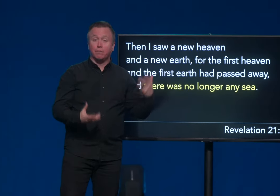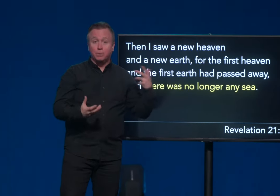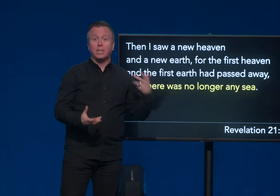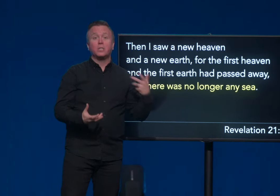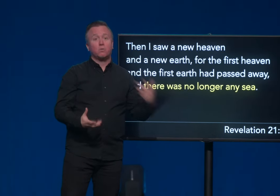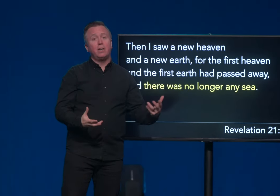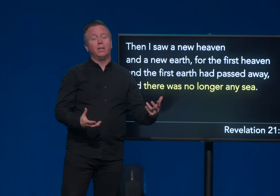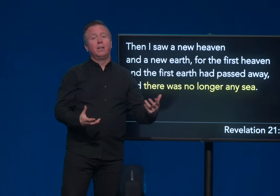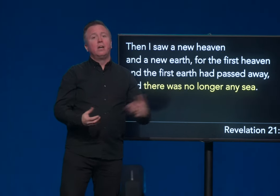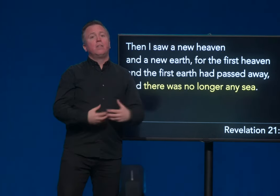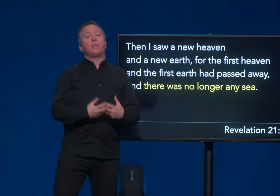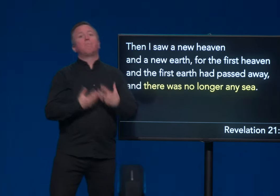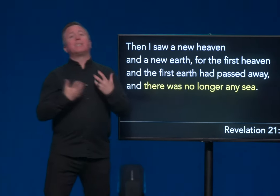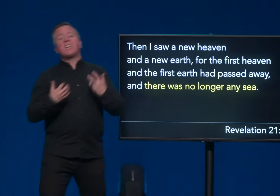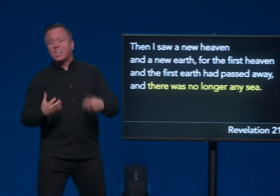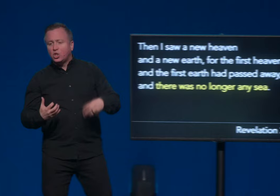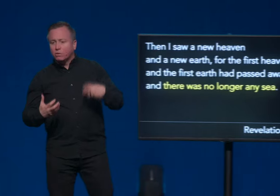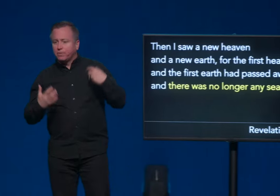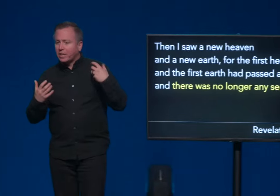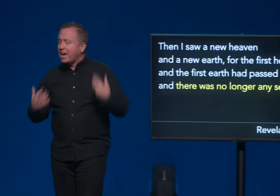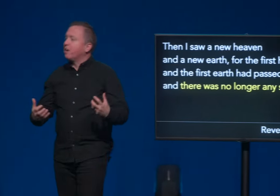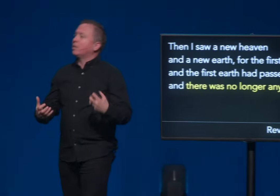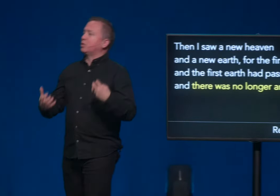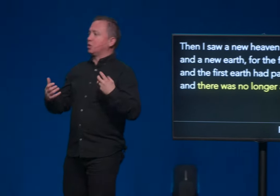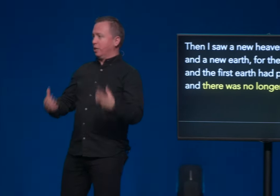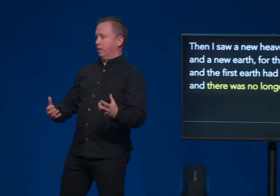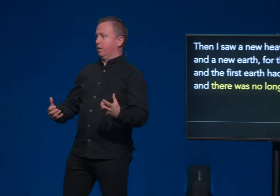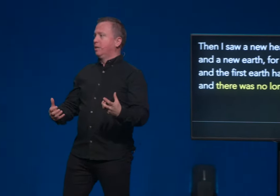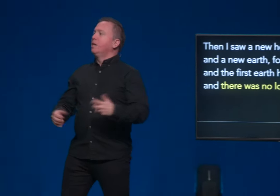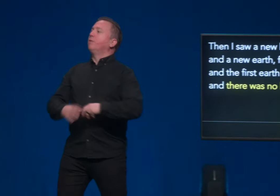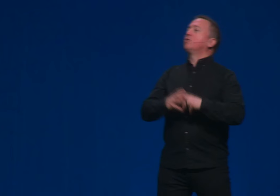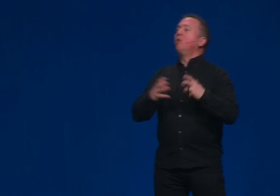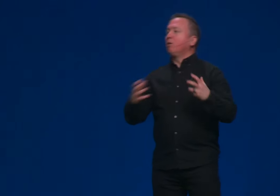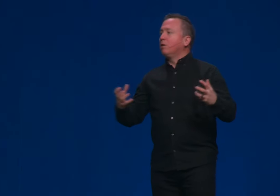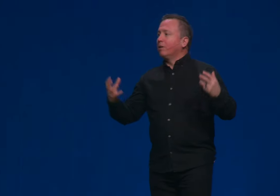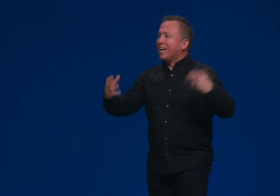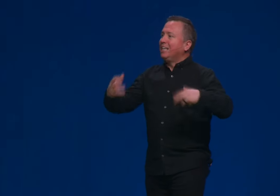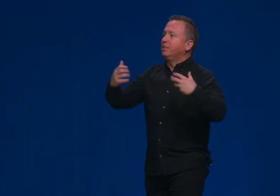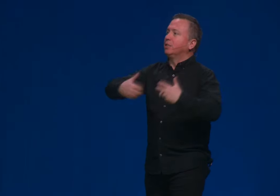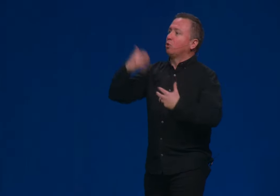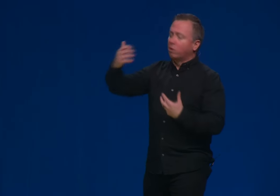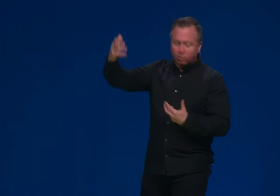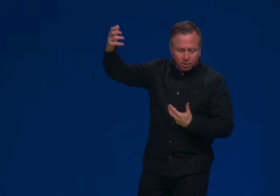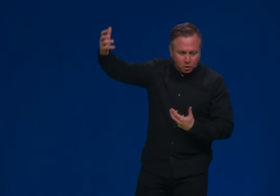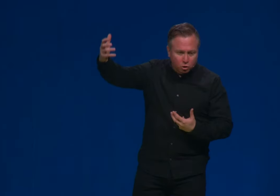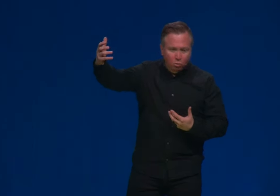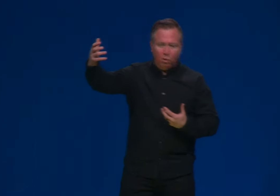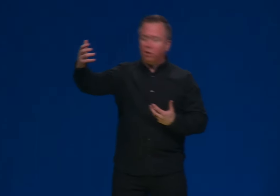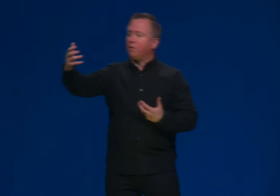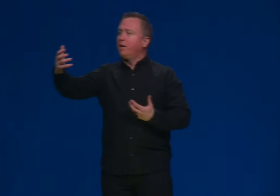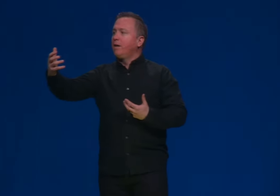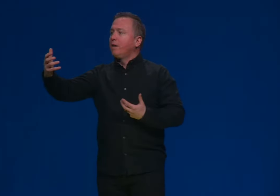from Genesis one that the potential for chaos is gone. There is no longer any disorder in this new world.